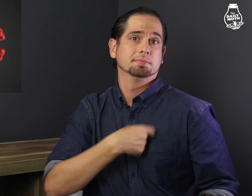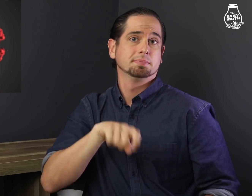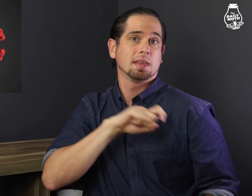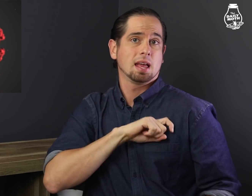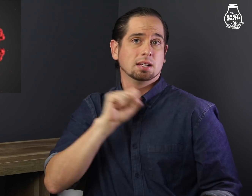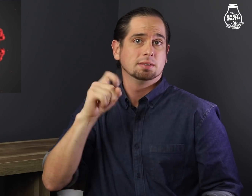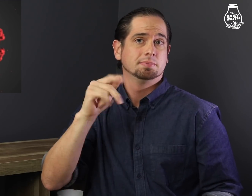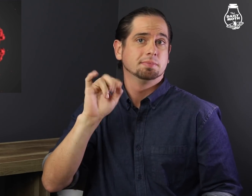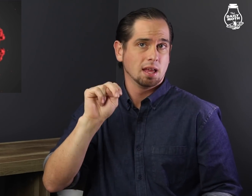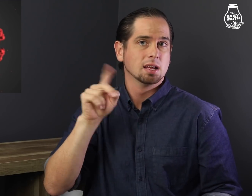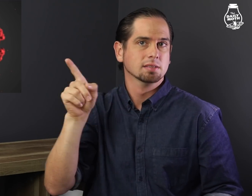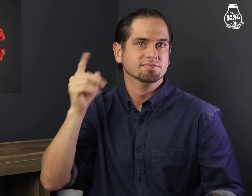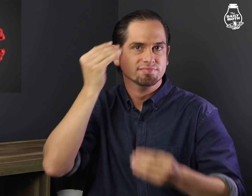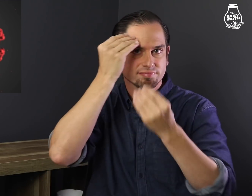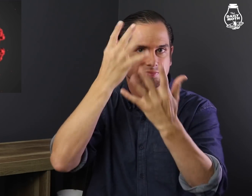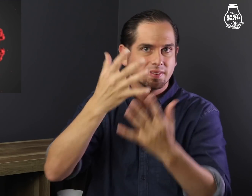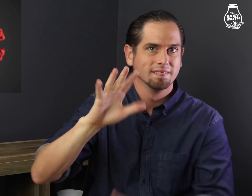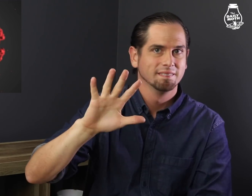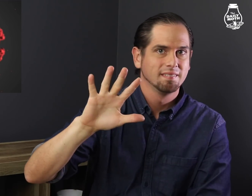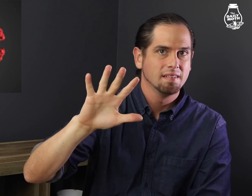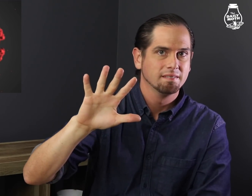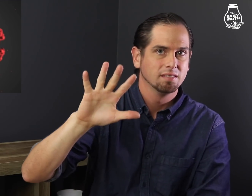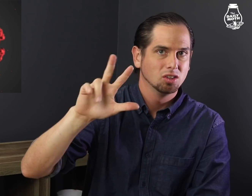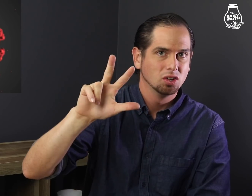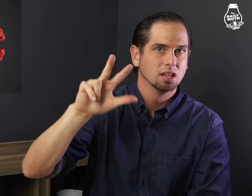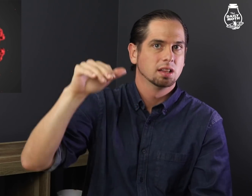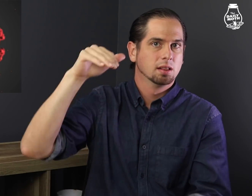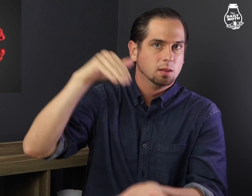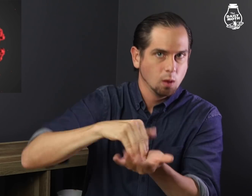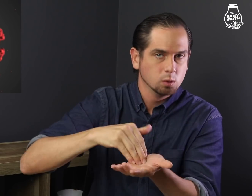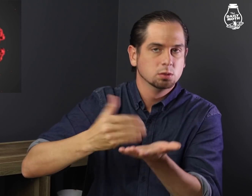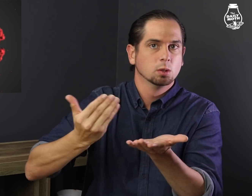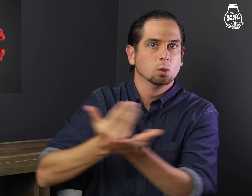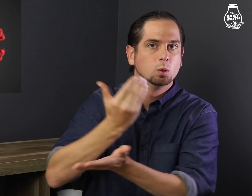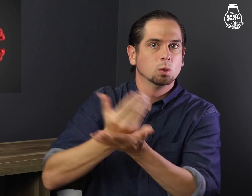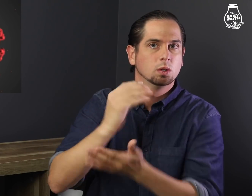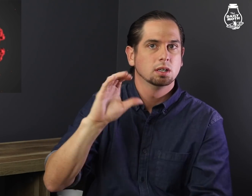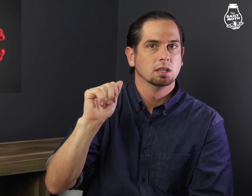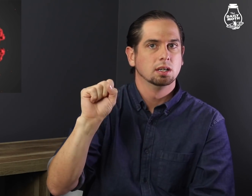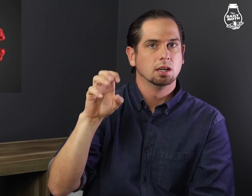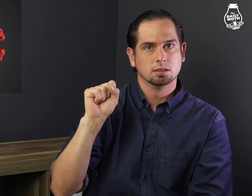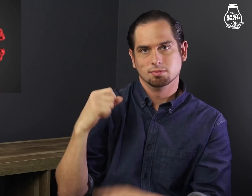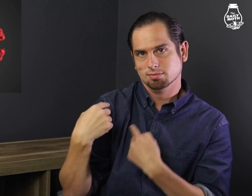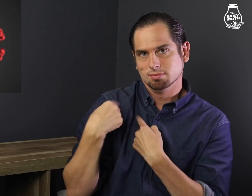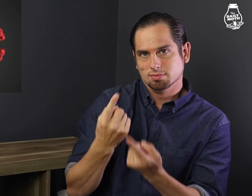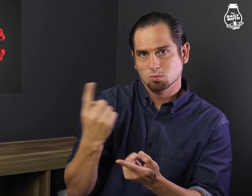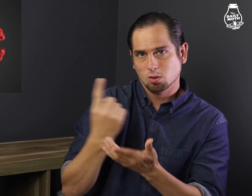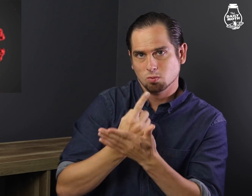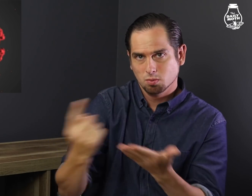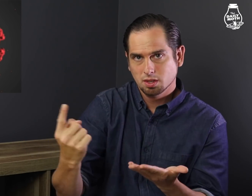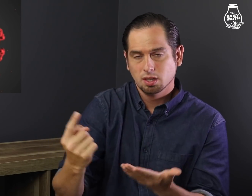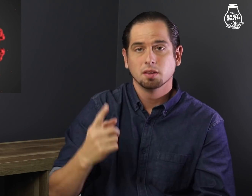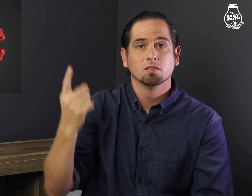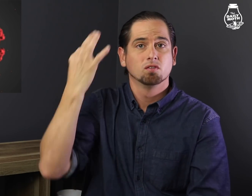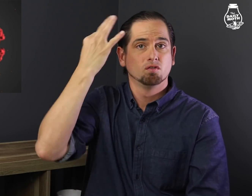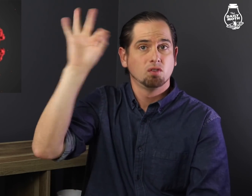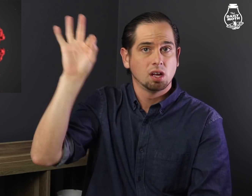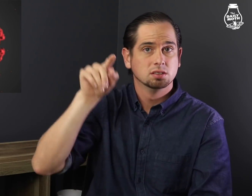Spain reported 53,000 new cases over the past week.